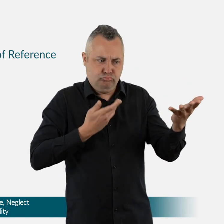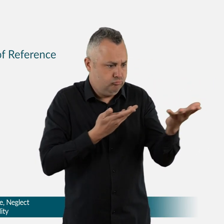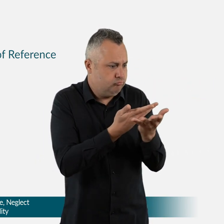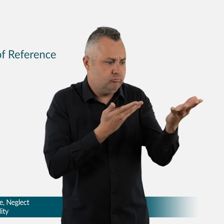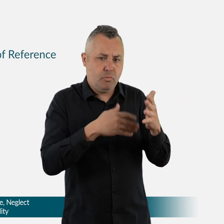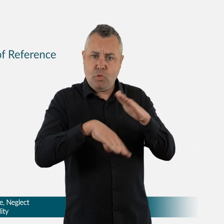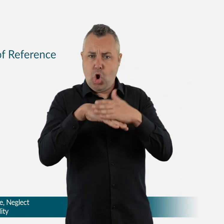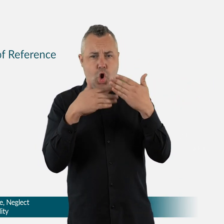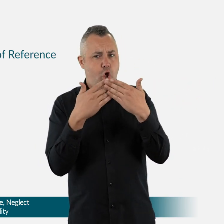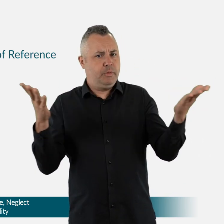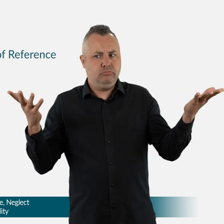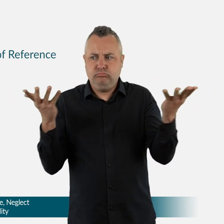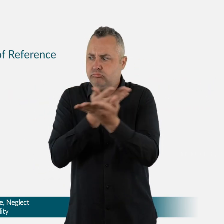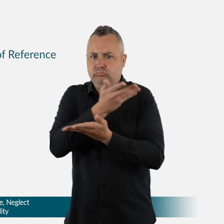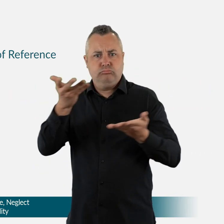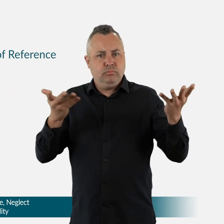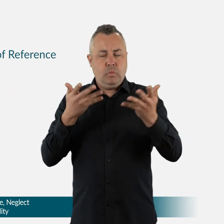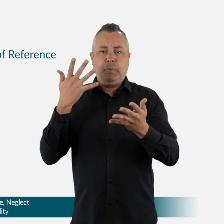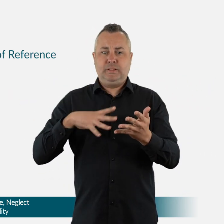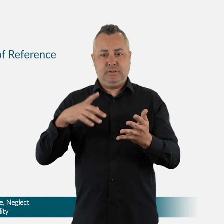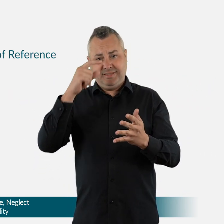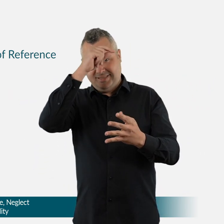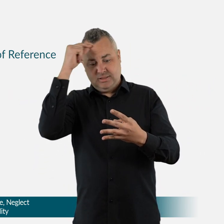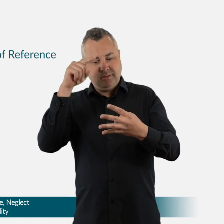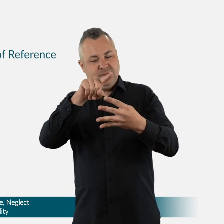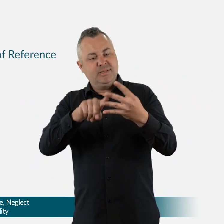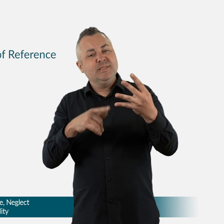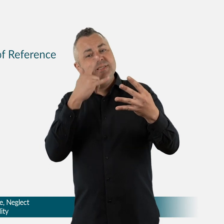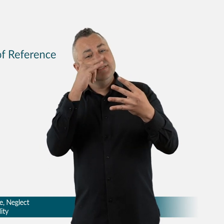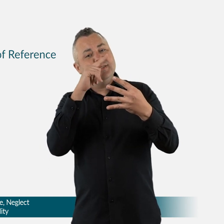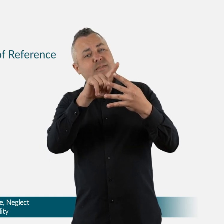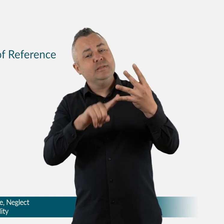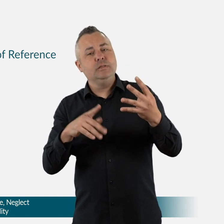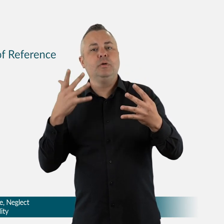• recognising the importance of people with disability sharing their stories